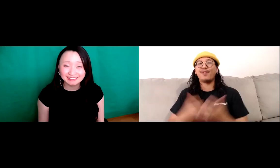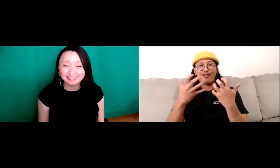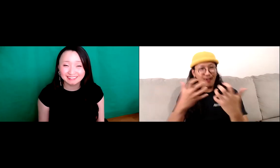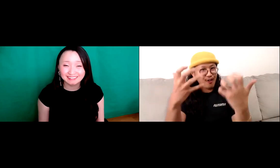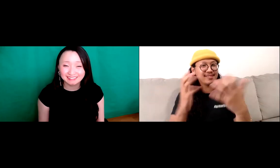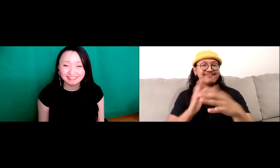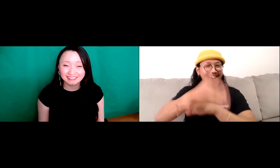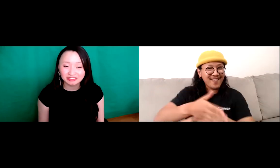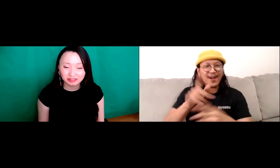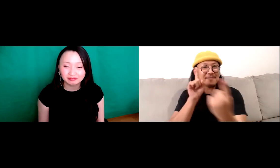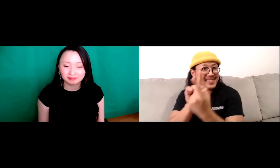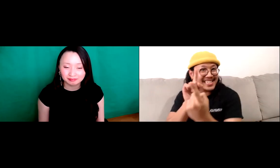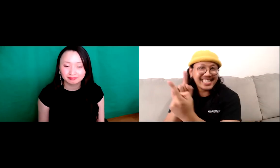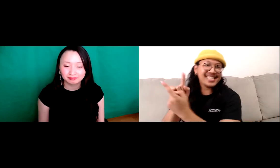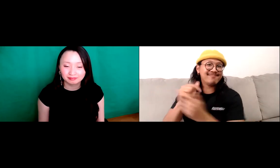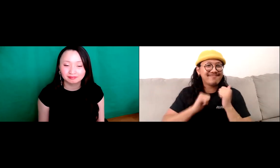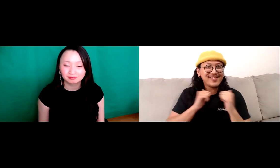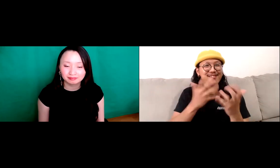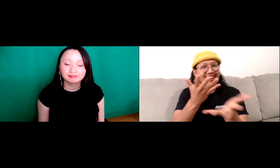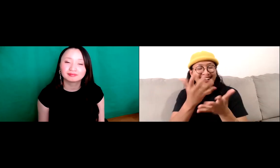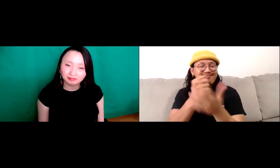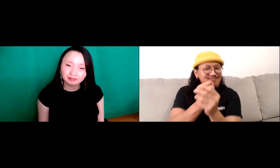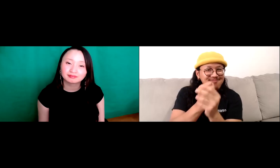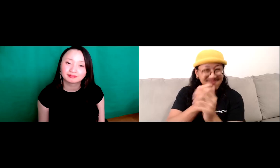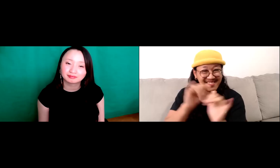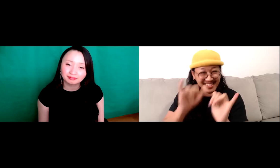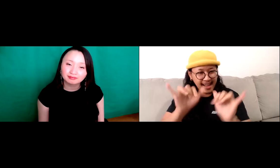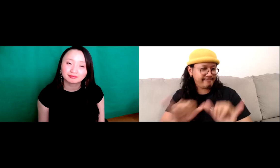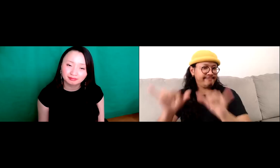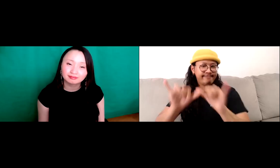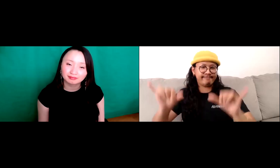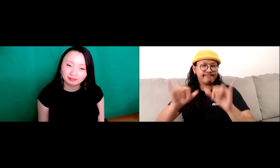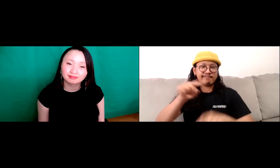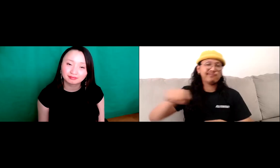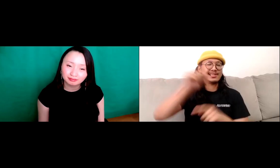So when I was done with the show. People would come up and say Oh you did great.